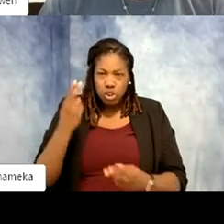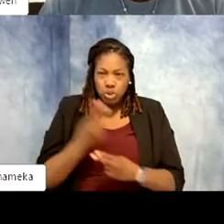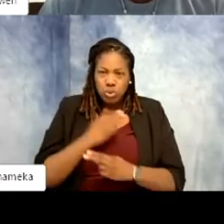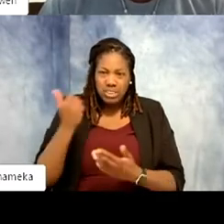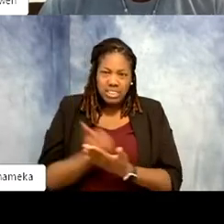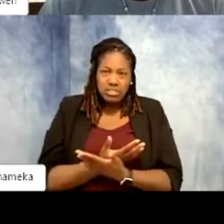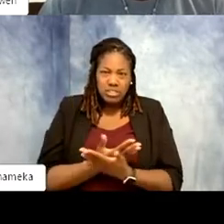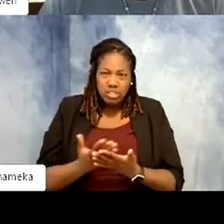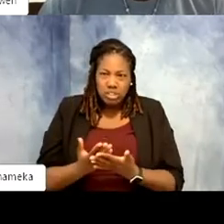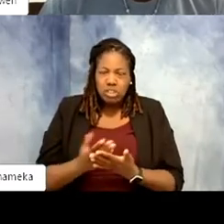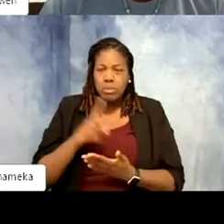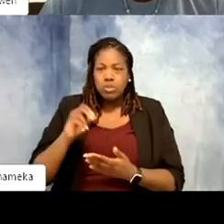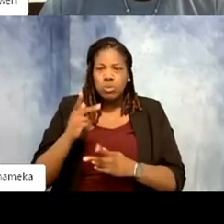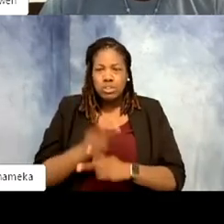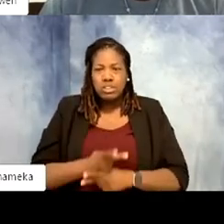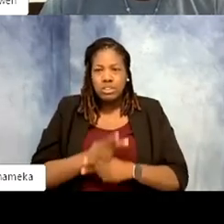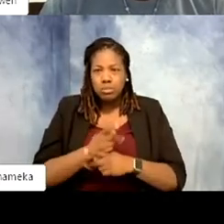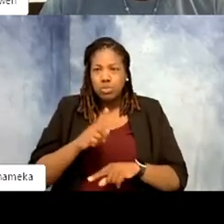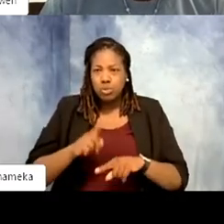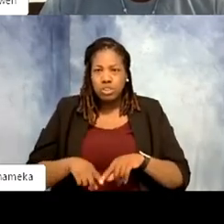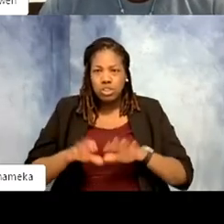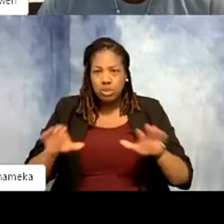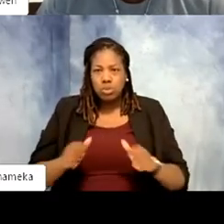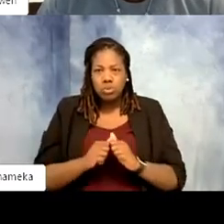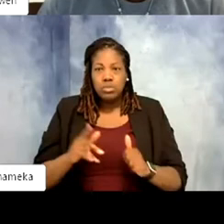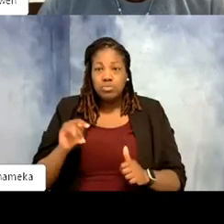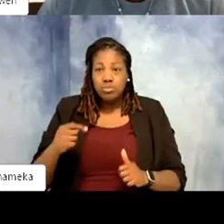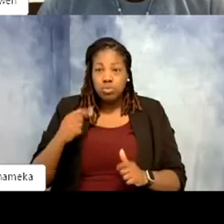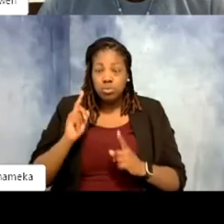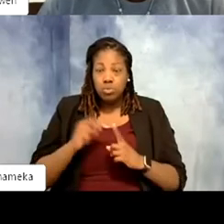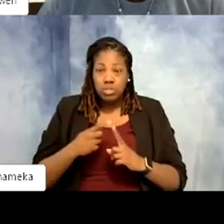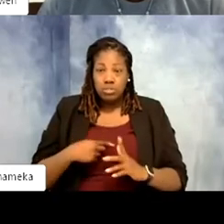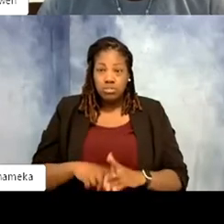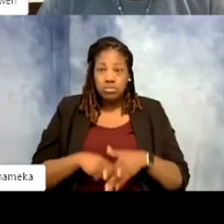a zookeeper. There's no way you can do without it. I luckily when I started I came into a bunch